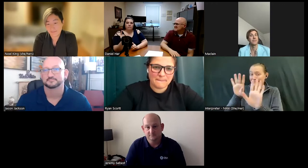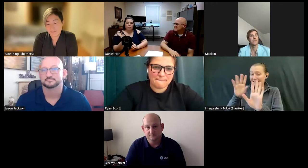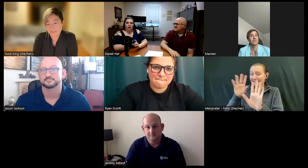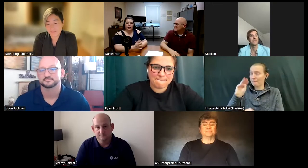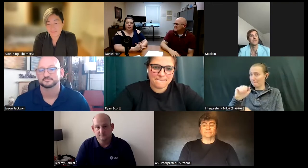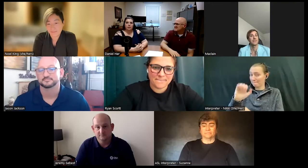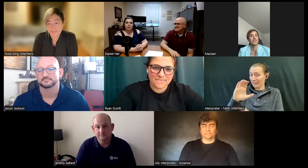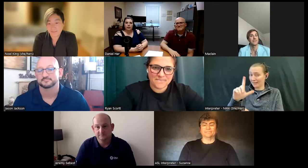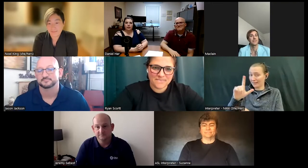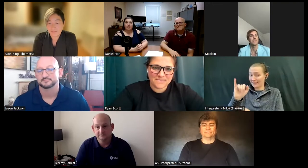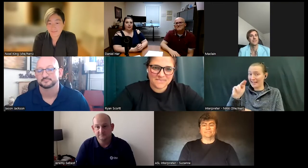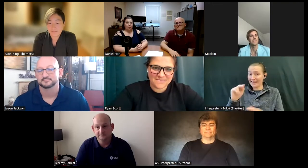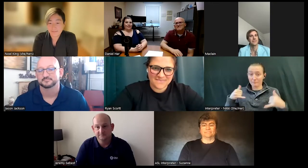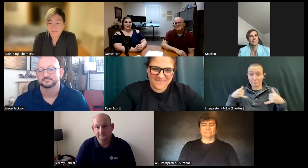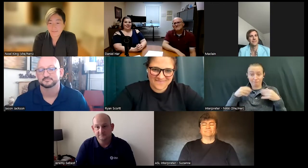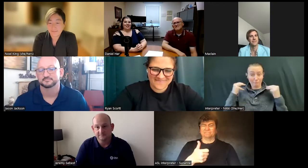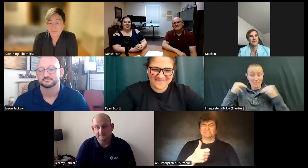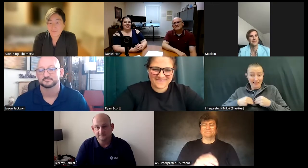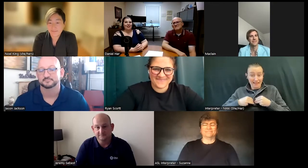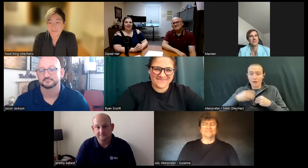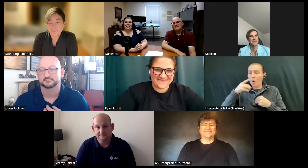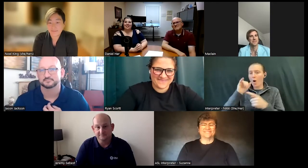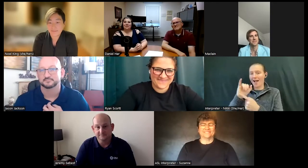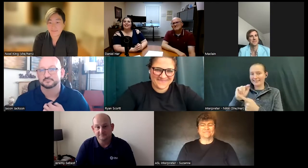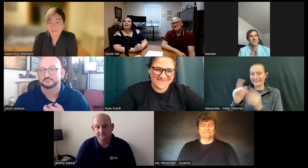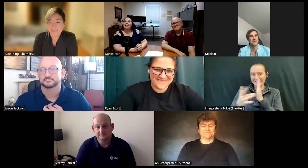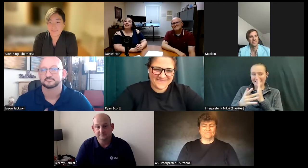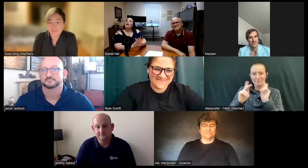our IT people... can thank you. I just saw that they're on it so we're good. McLain